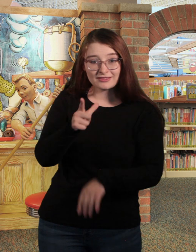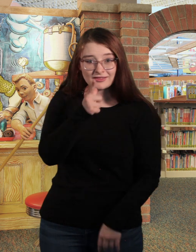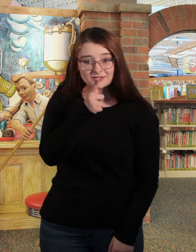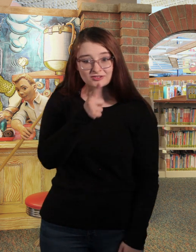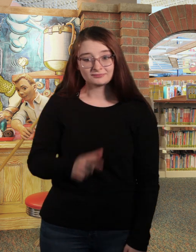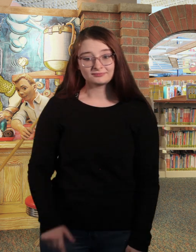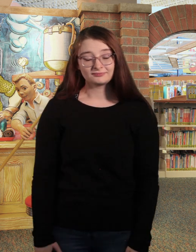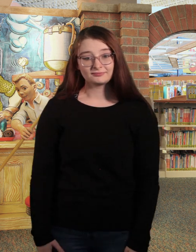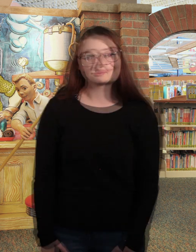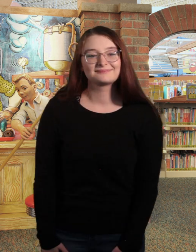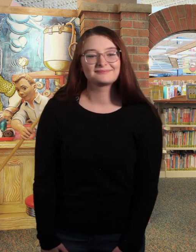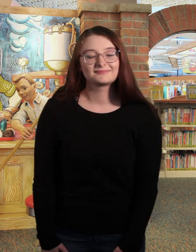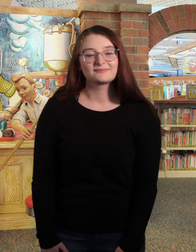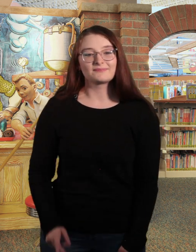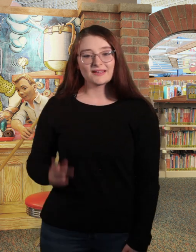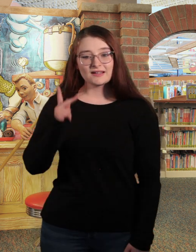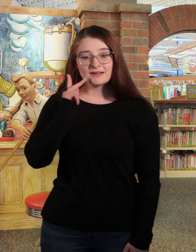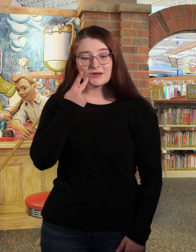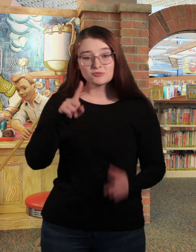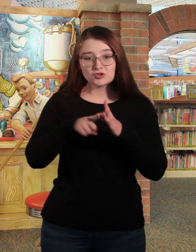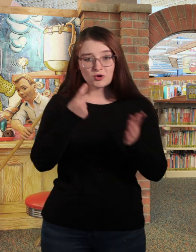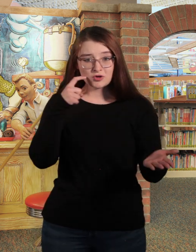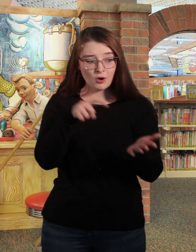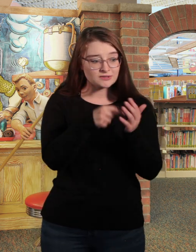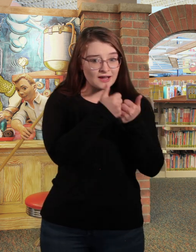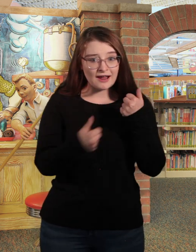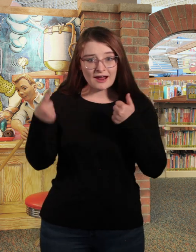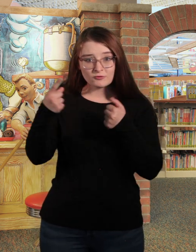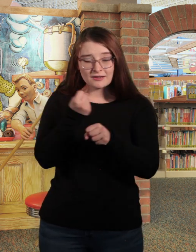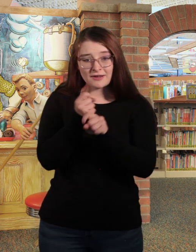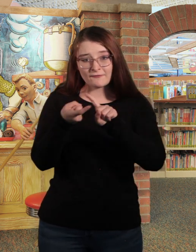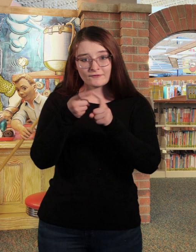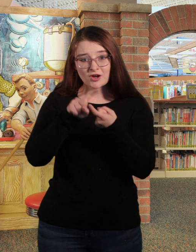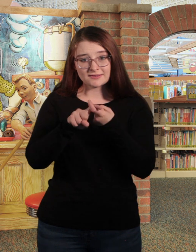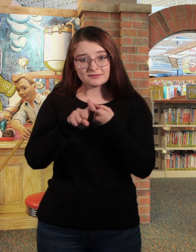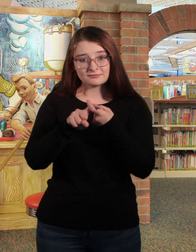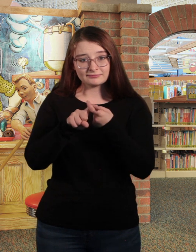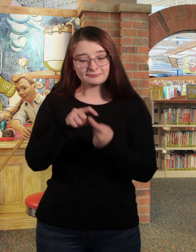"You could sit here." Penelope started to notice everyone was making friends but her.